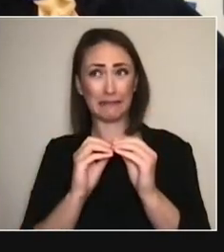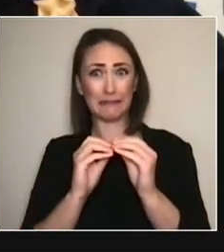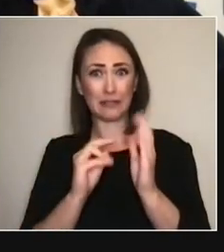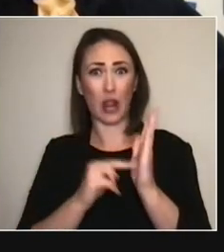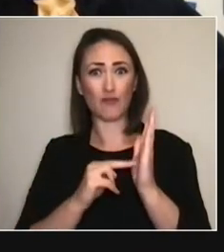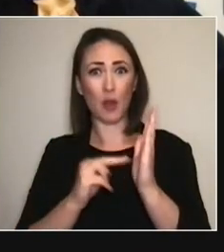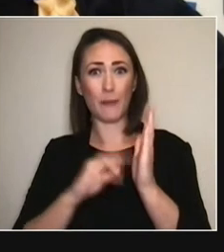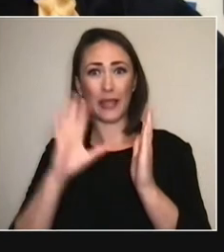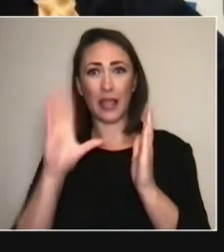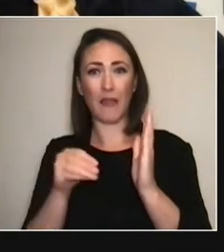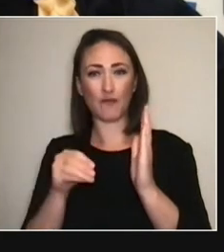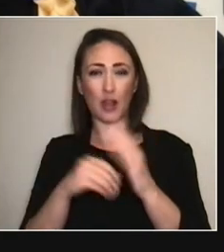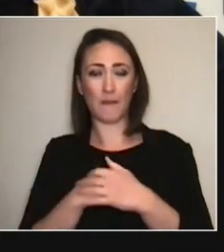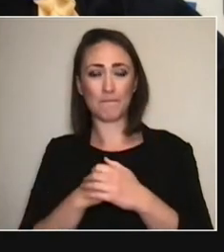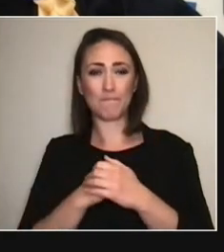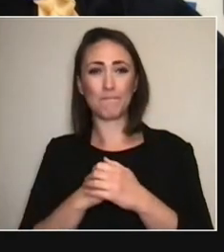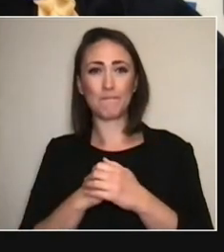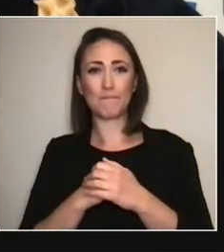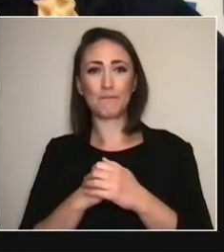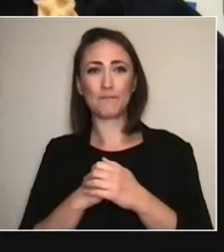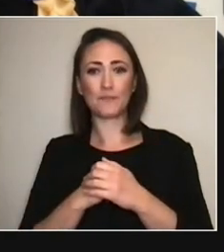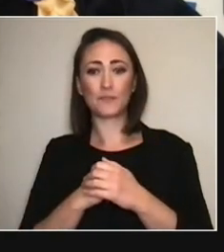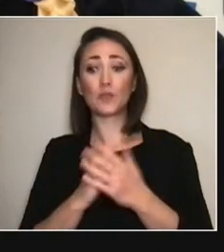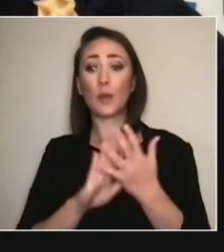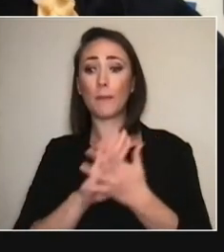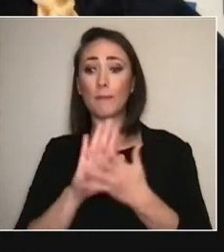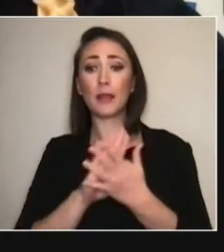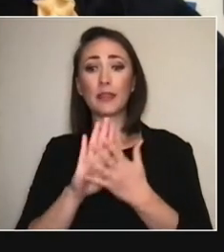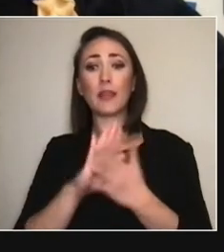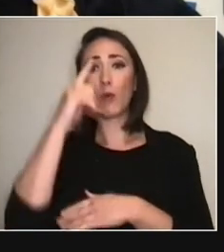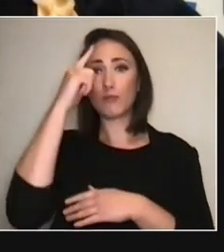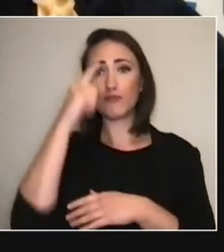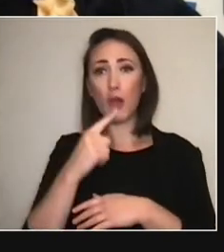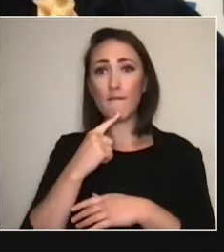in London working on migration, gender issues, race,